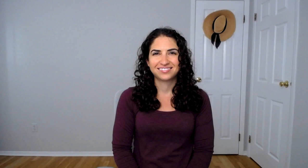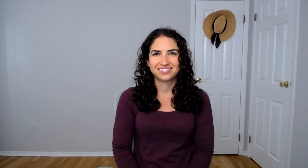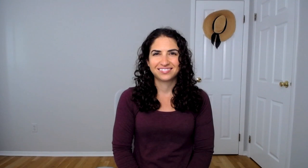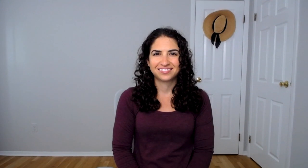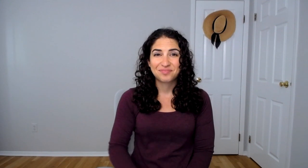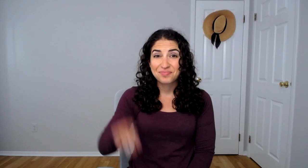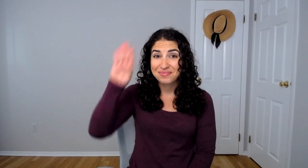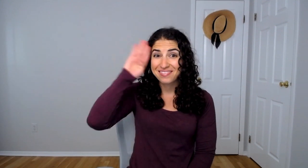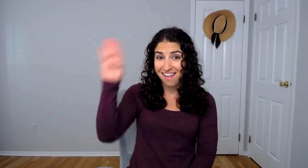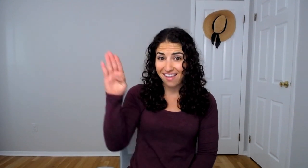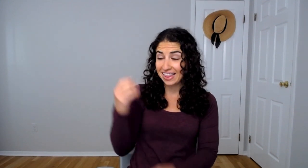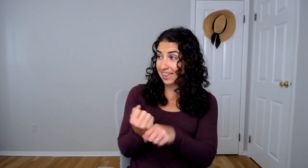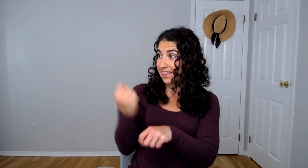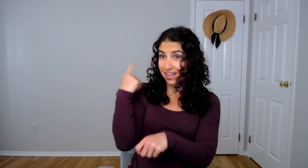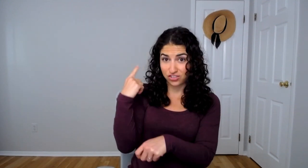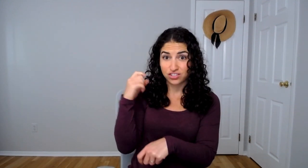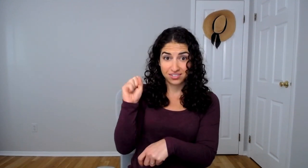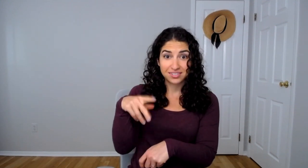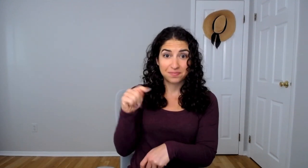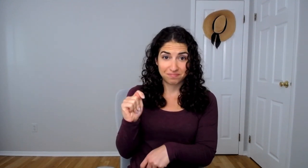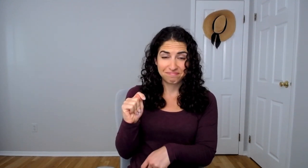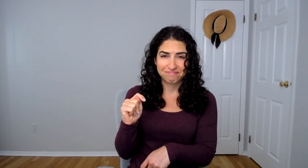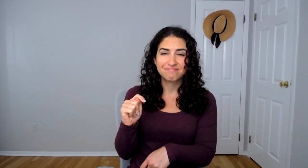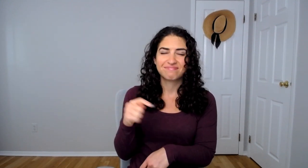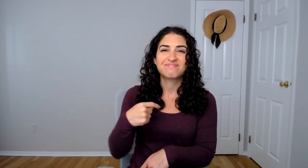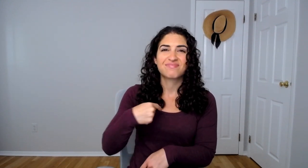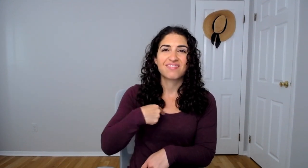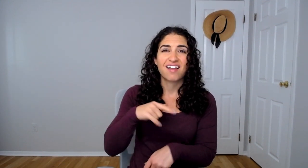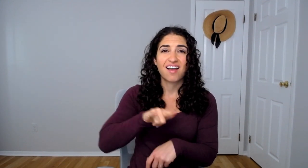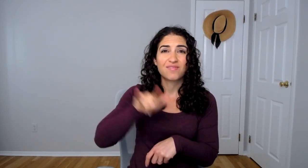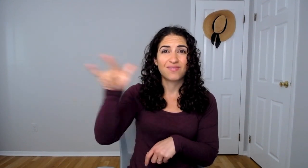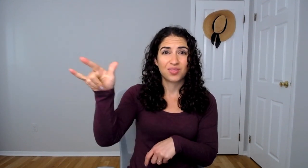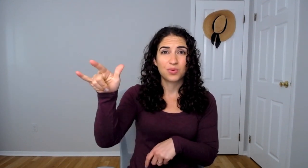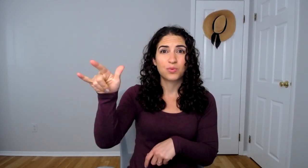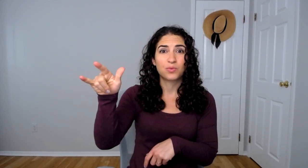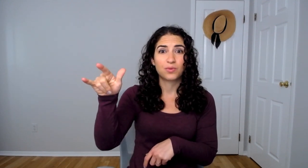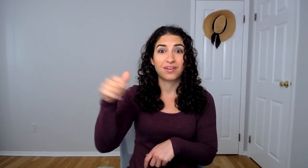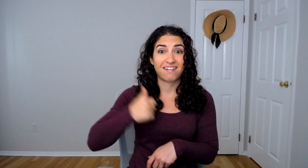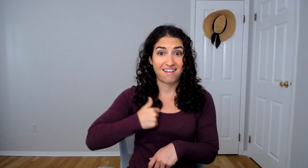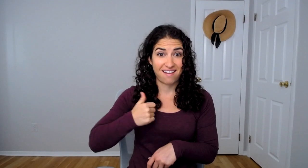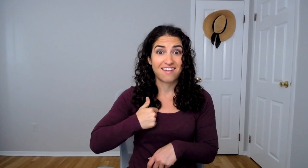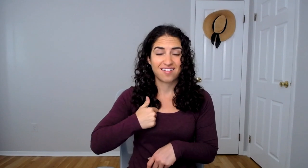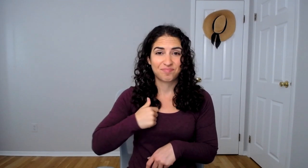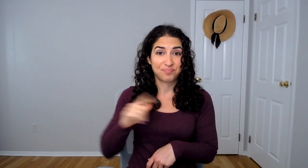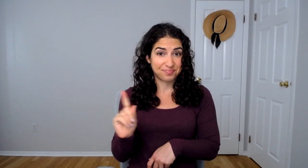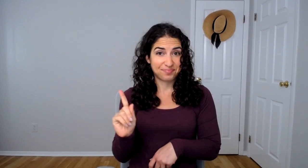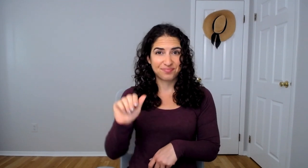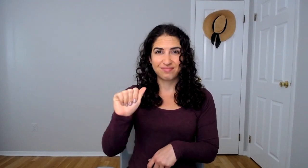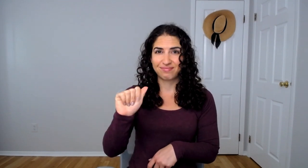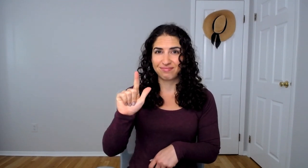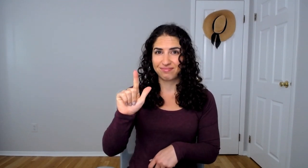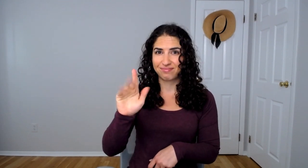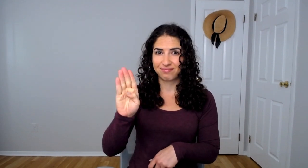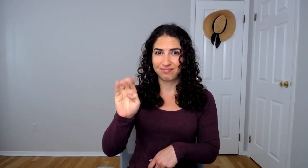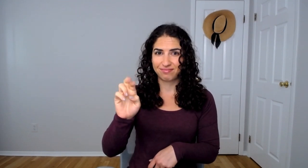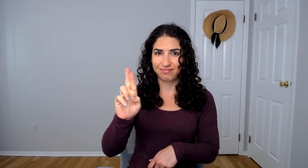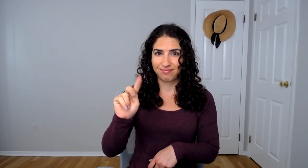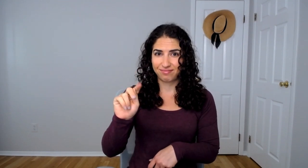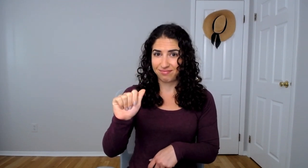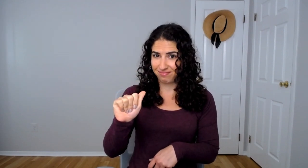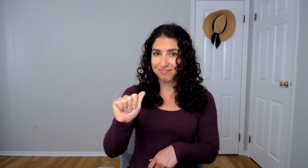Hello! Last year in September, I flew to Canada. Where? Alberta!